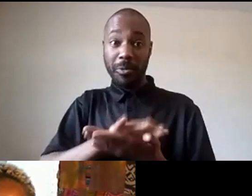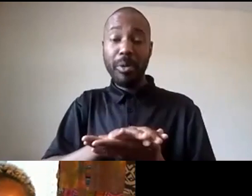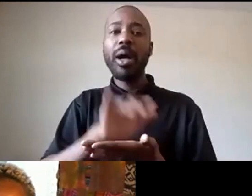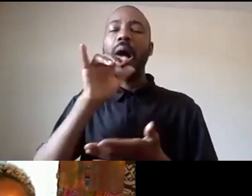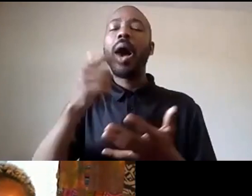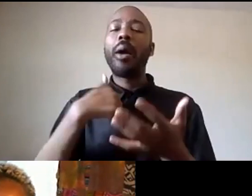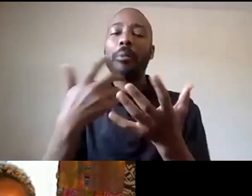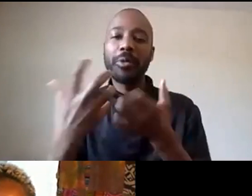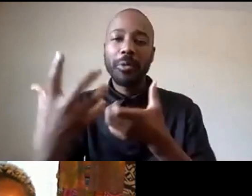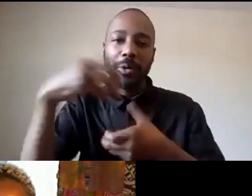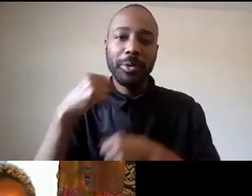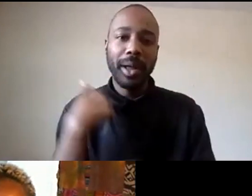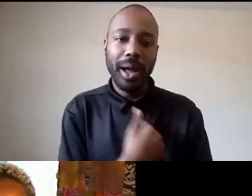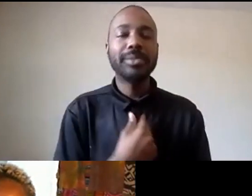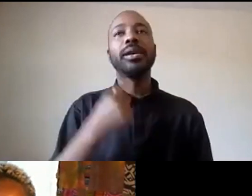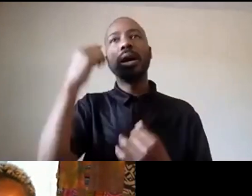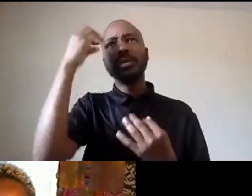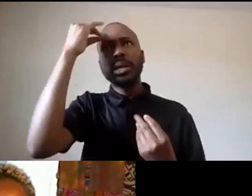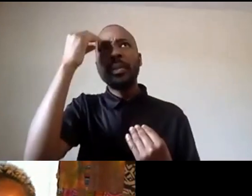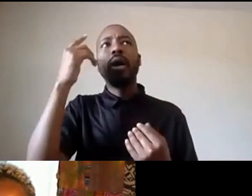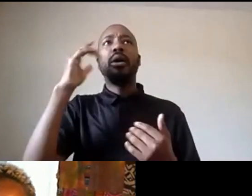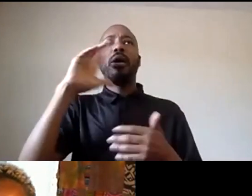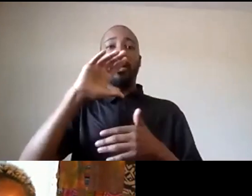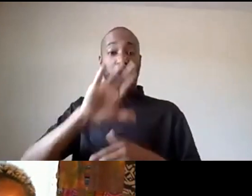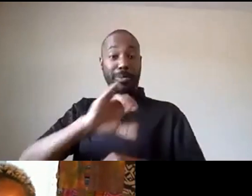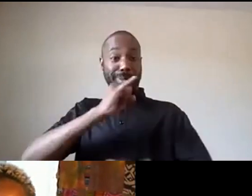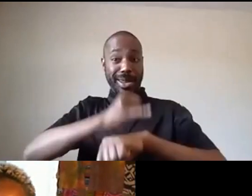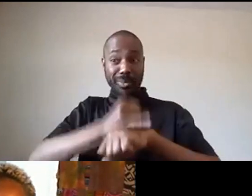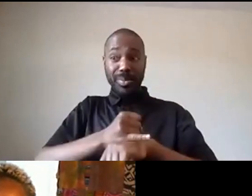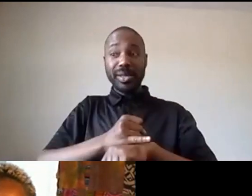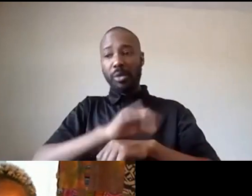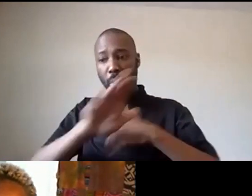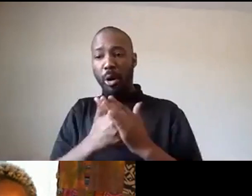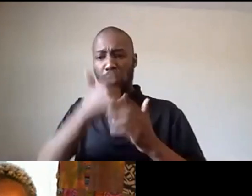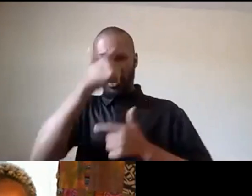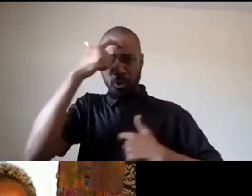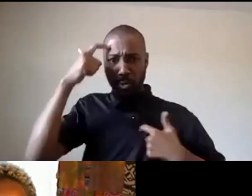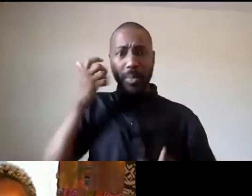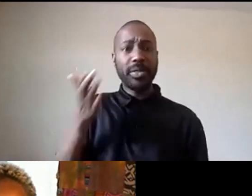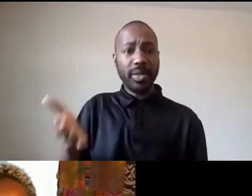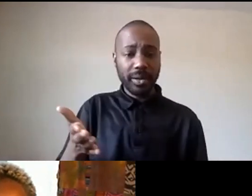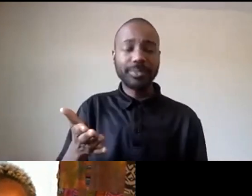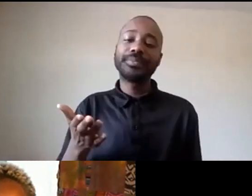that must be experienced on your campus as friends and loved ones of quinten